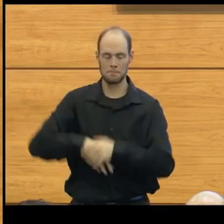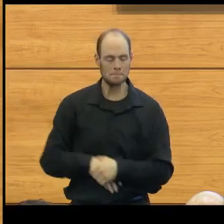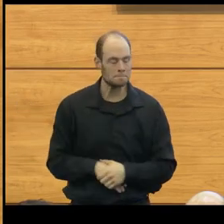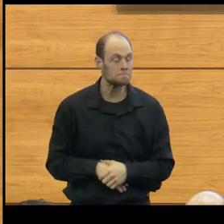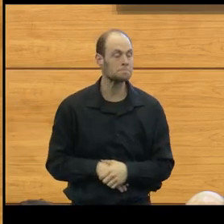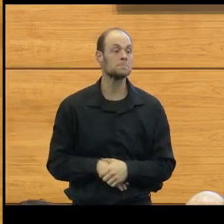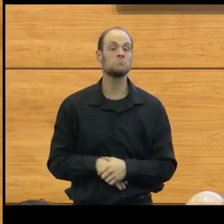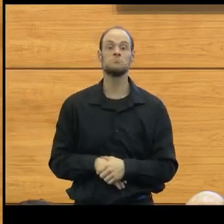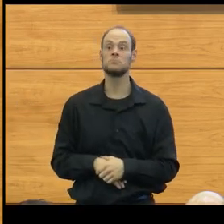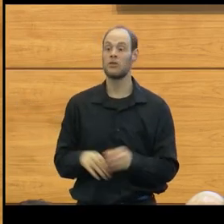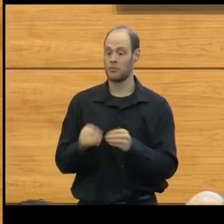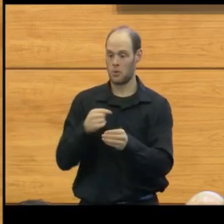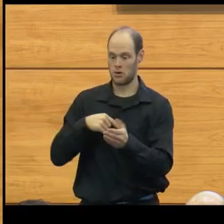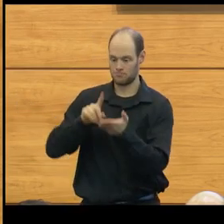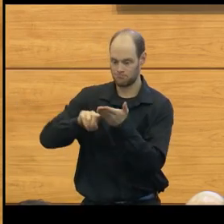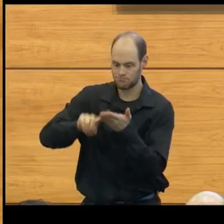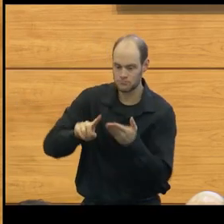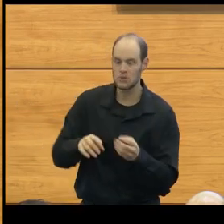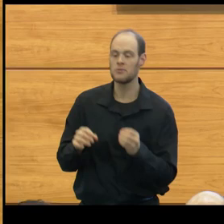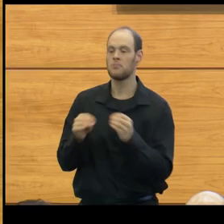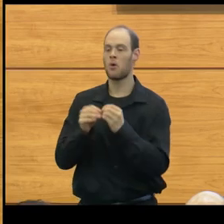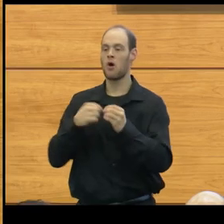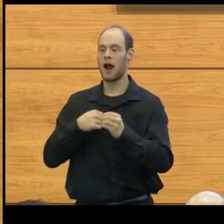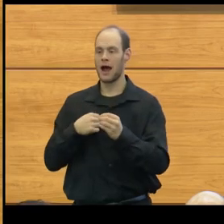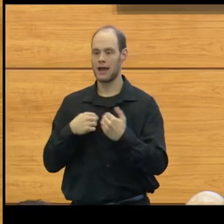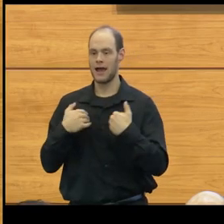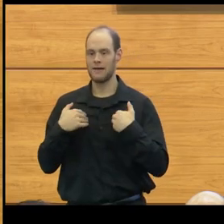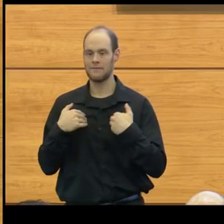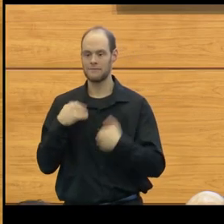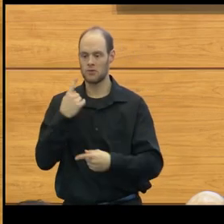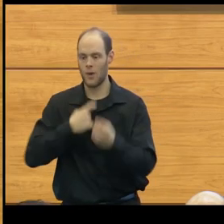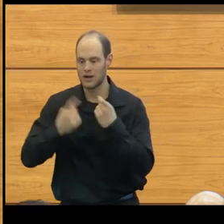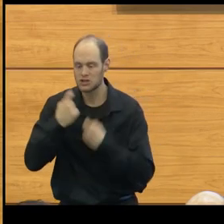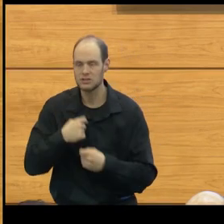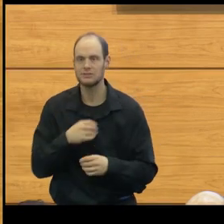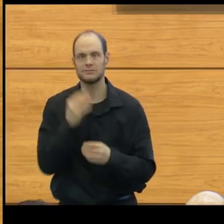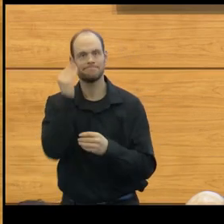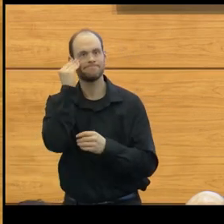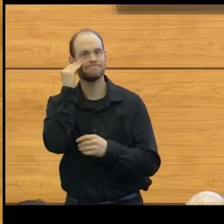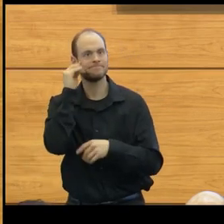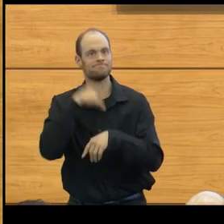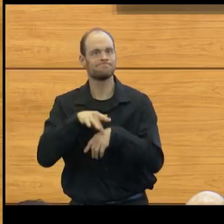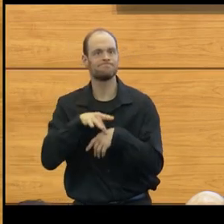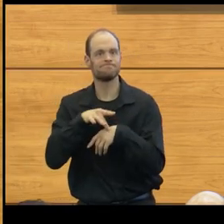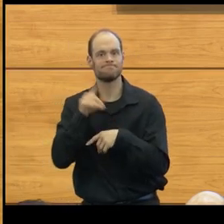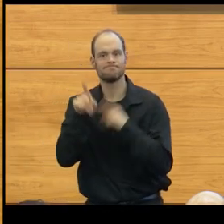The more I study, the more questions I have, but often what I have found is that the questions